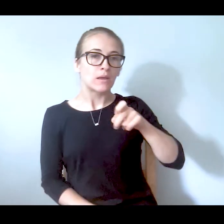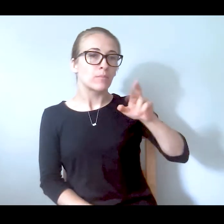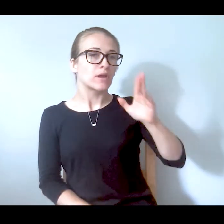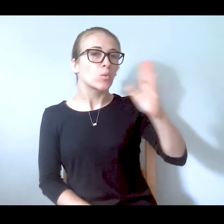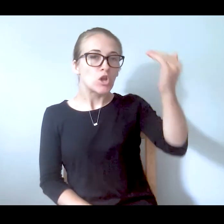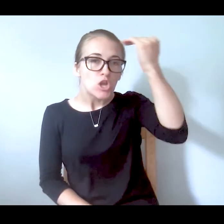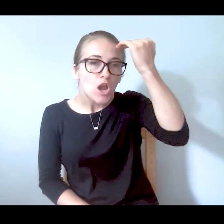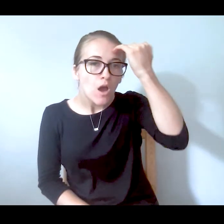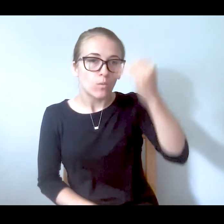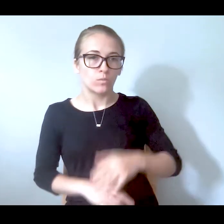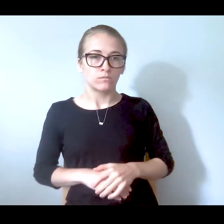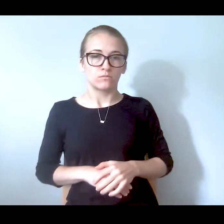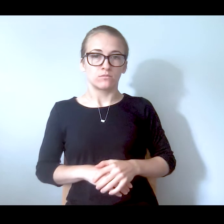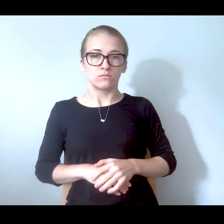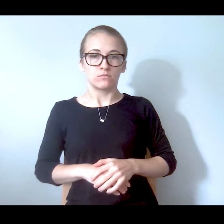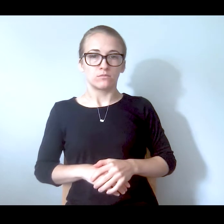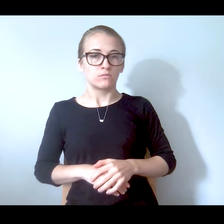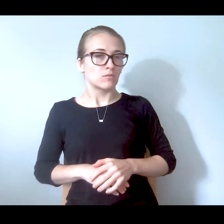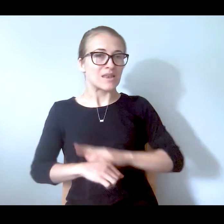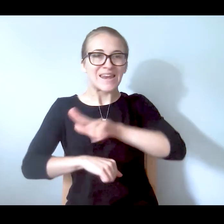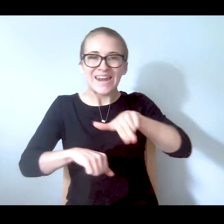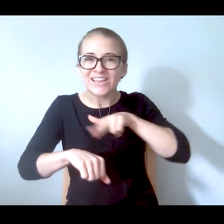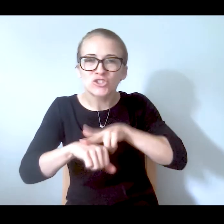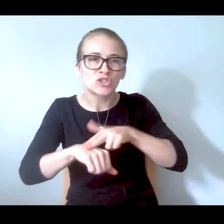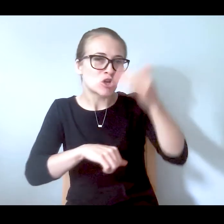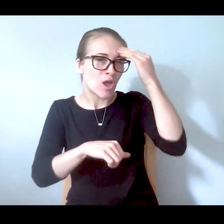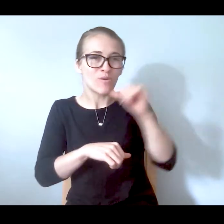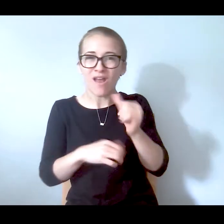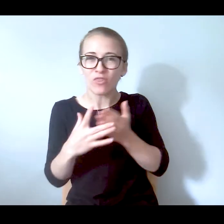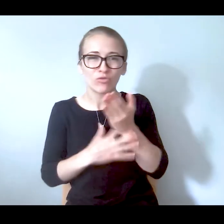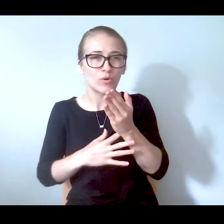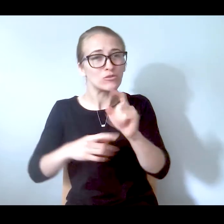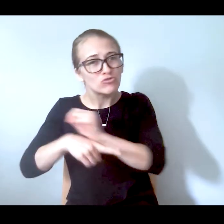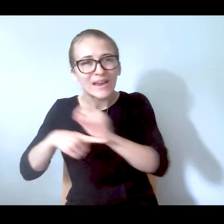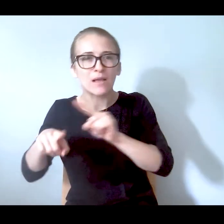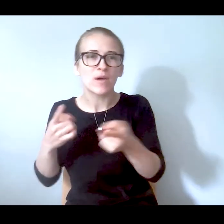anymore, a peer would know by nature not just through training but lived experiences, being a New